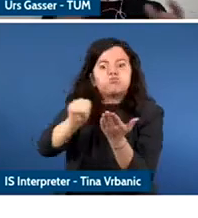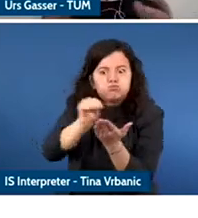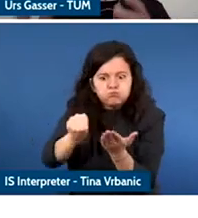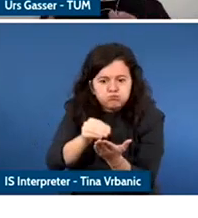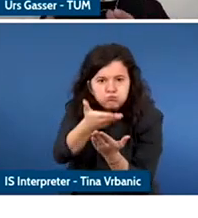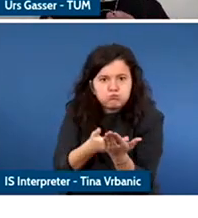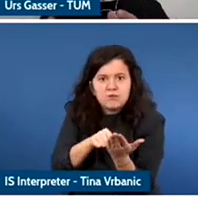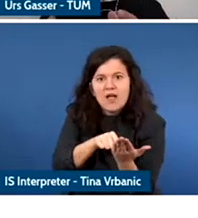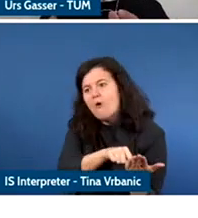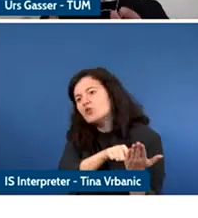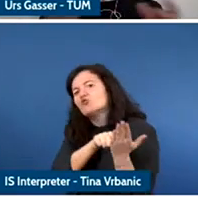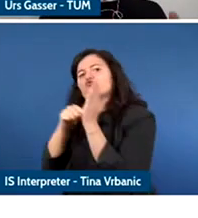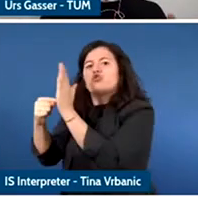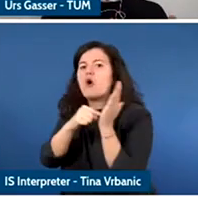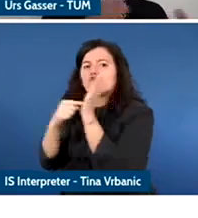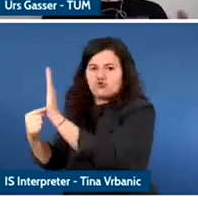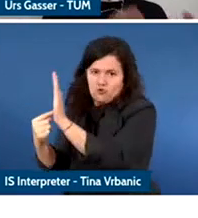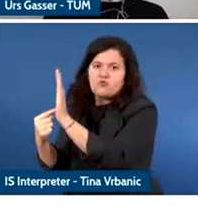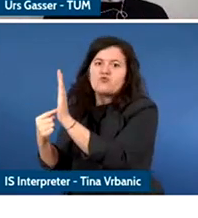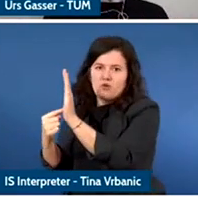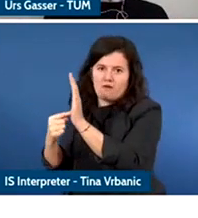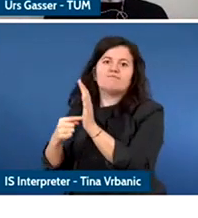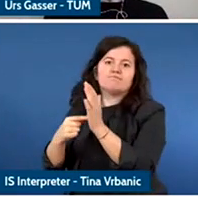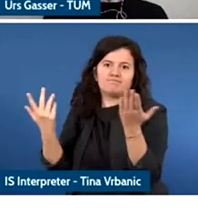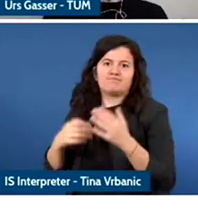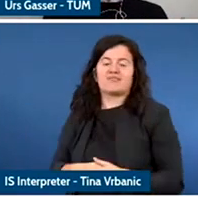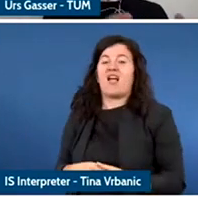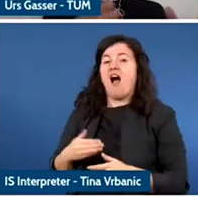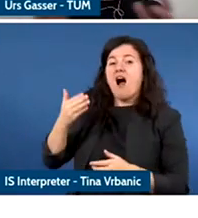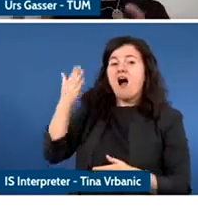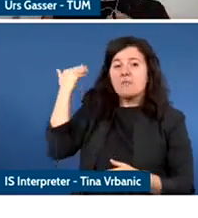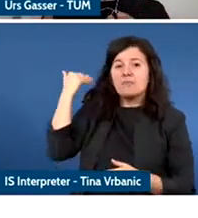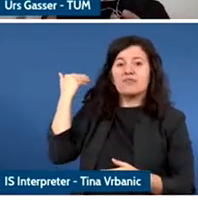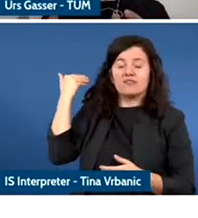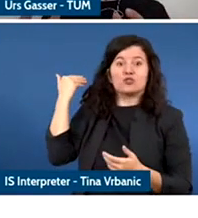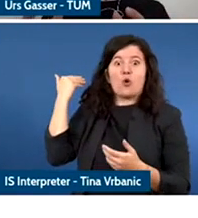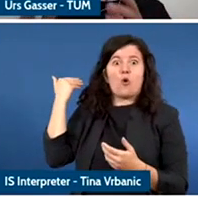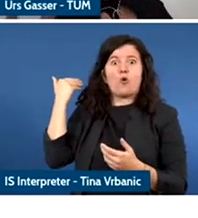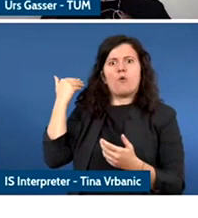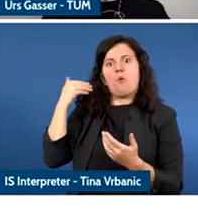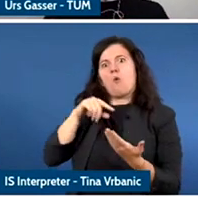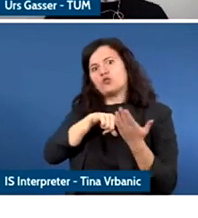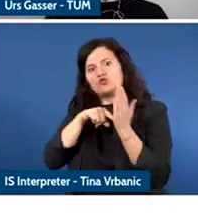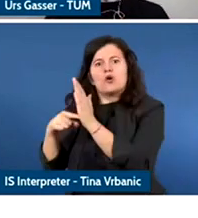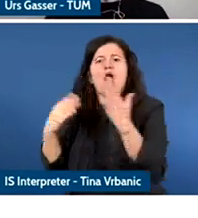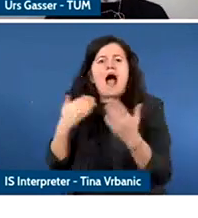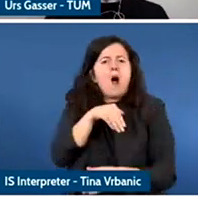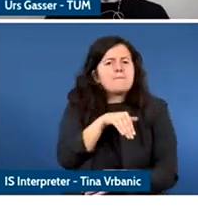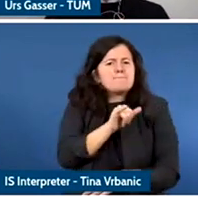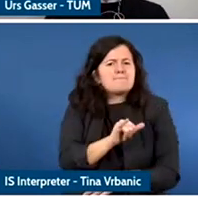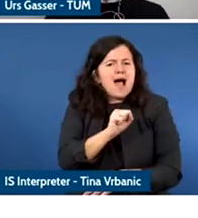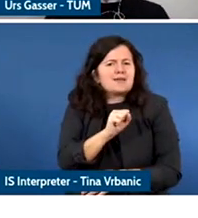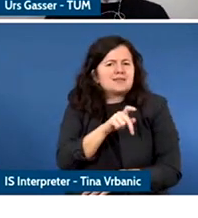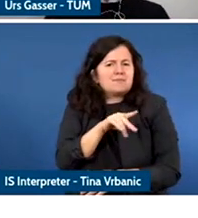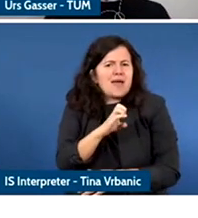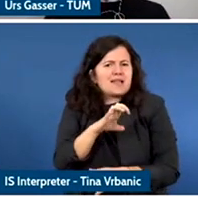at the time where my space was not used anymore and Facebook was